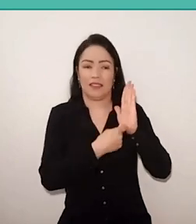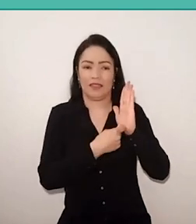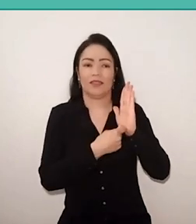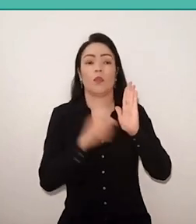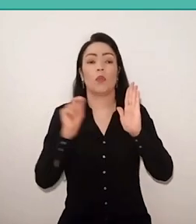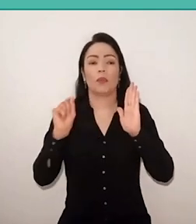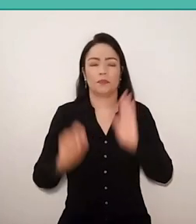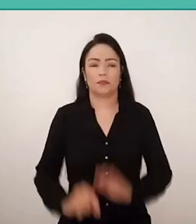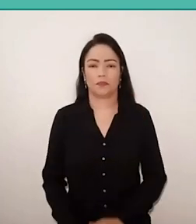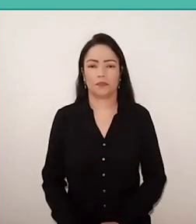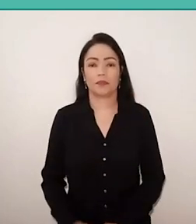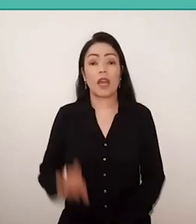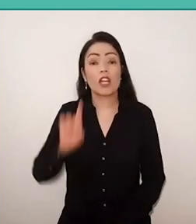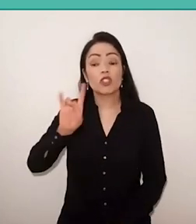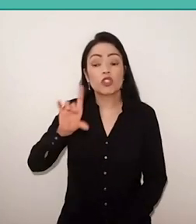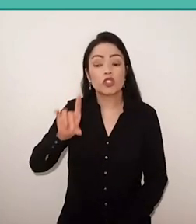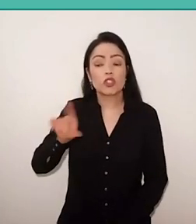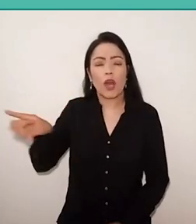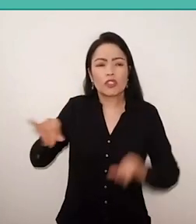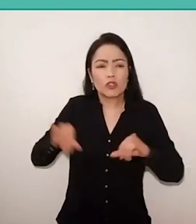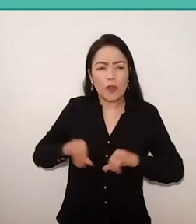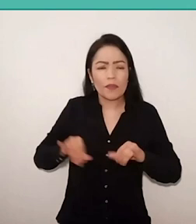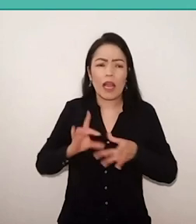"Only the oppressed freeing himselves it also frees its oppressor”.